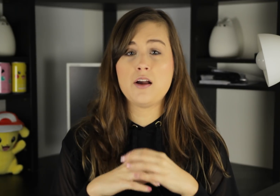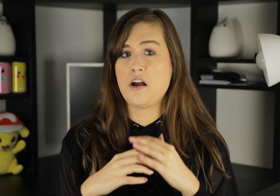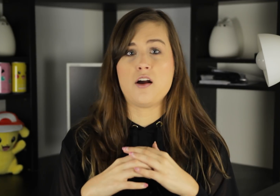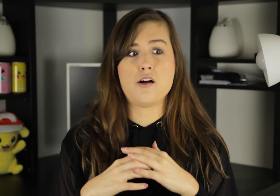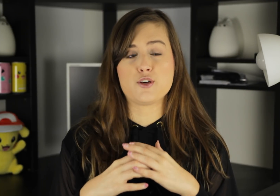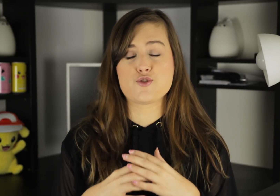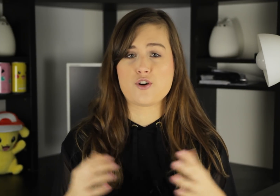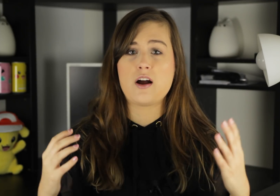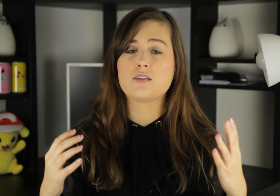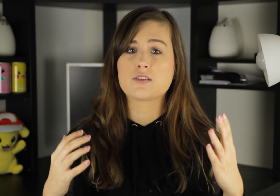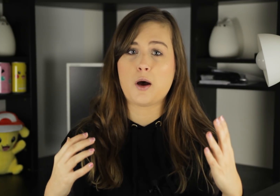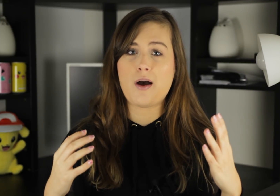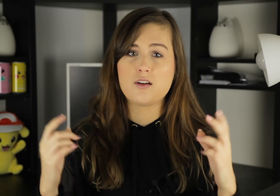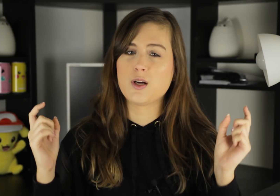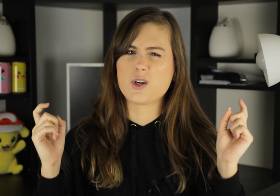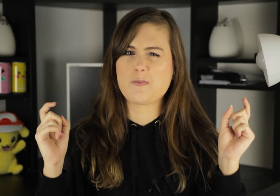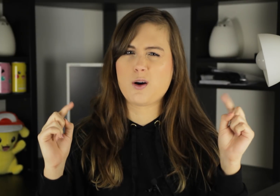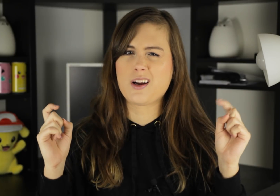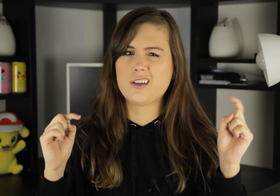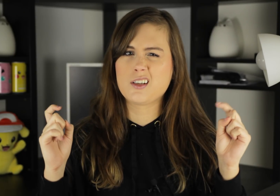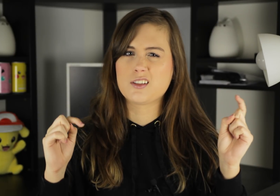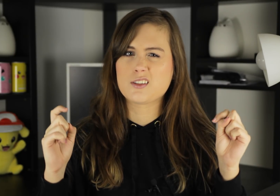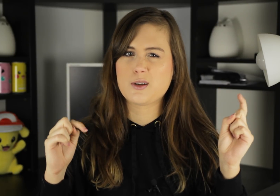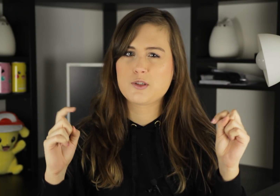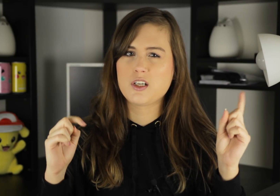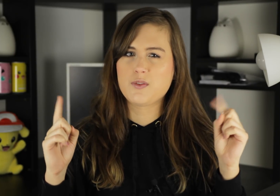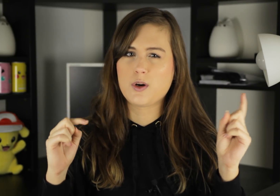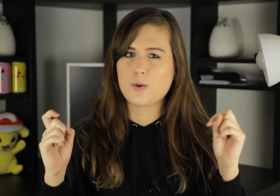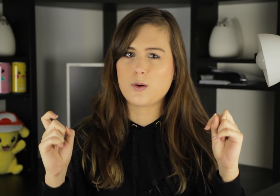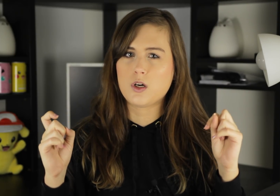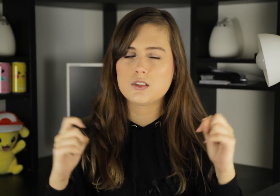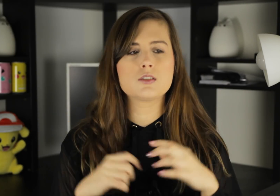and a shirt has come out of it, which, by the way, link in the description, if you want to go get one.